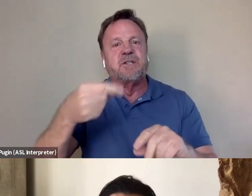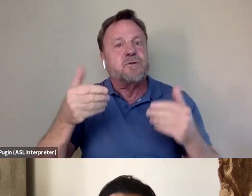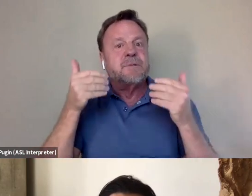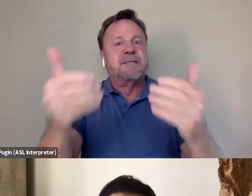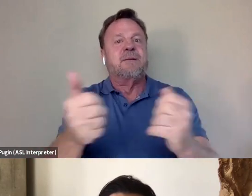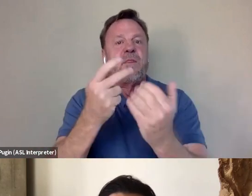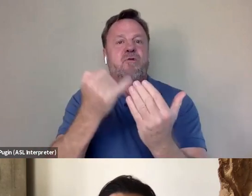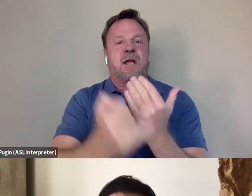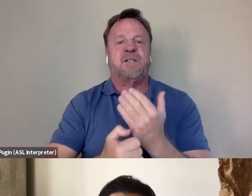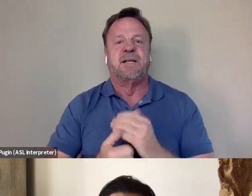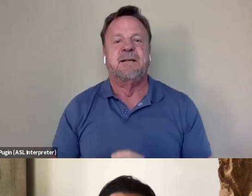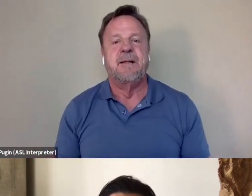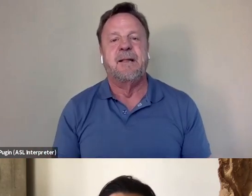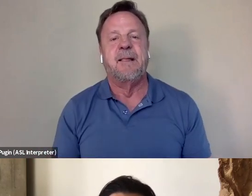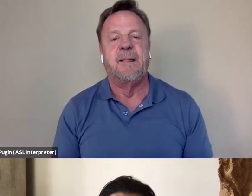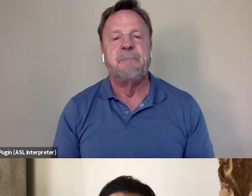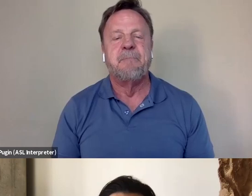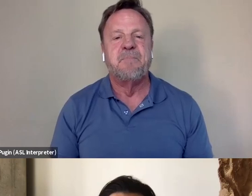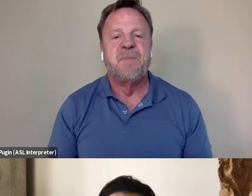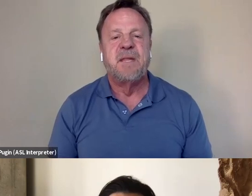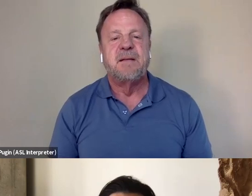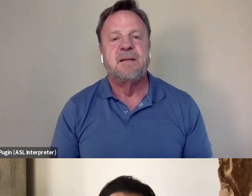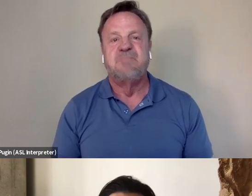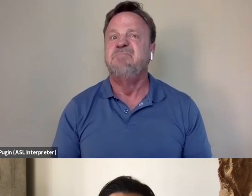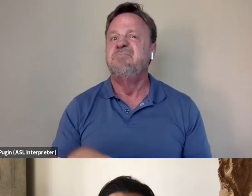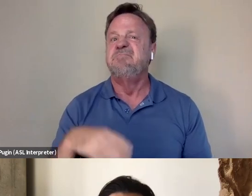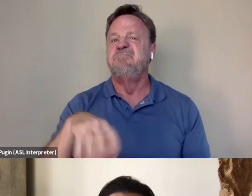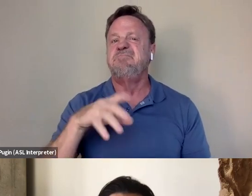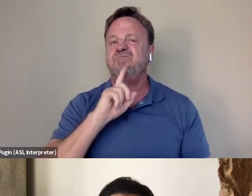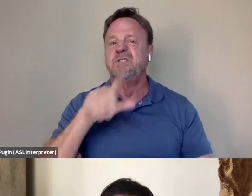from the get-go? Yeah, I mean, it was really, really challenging. And I think,